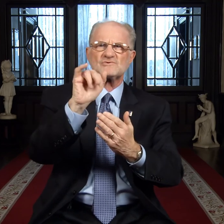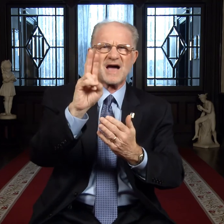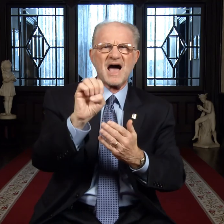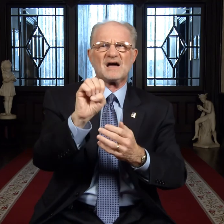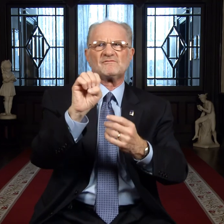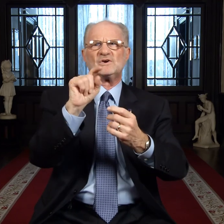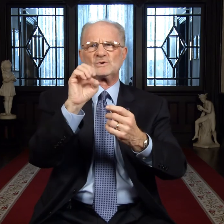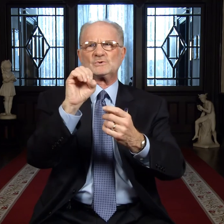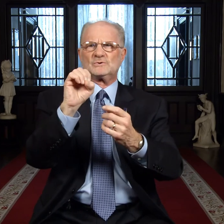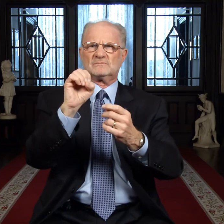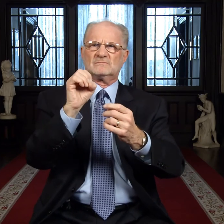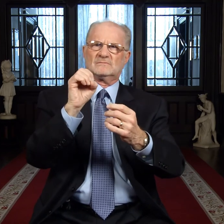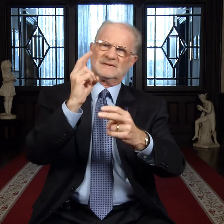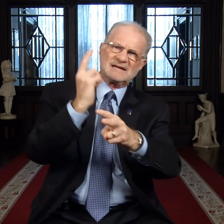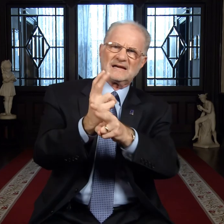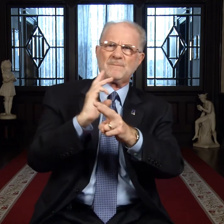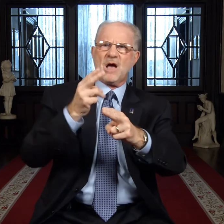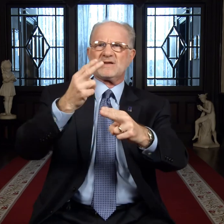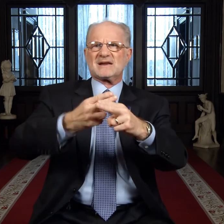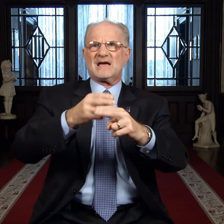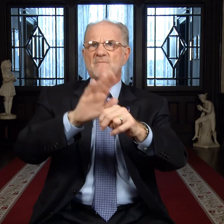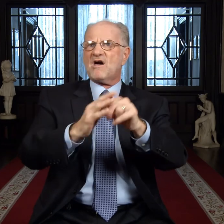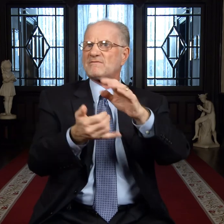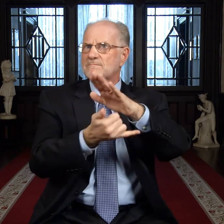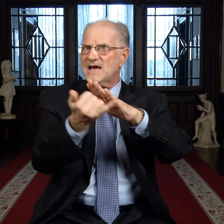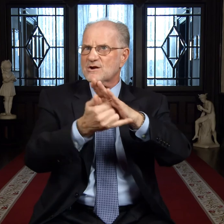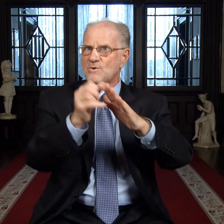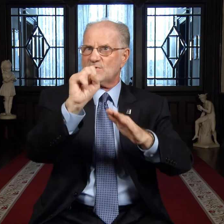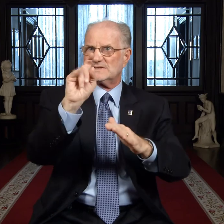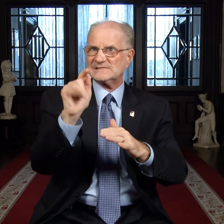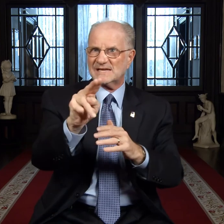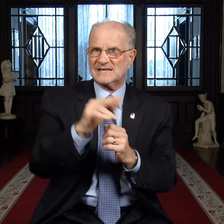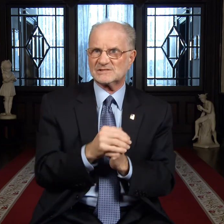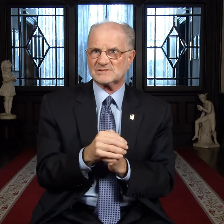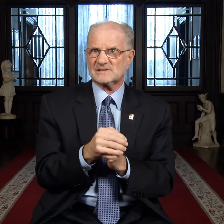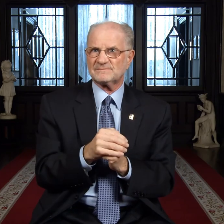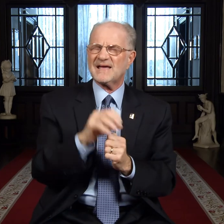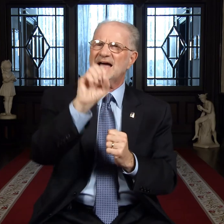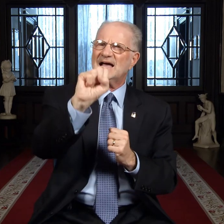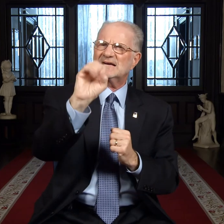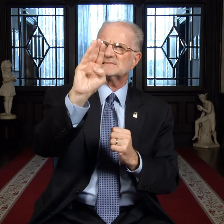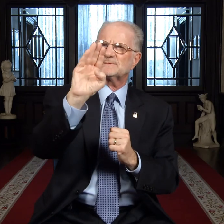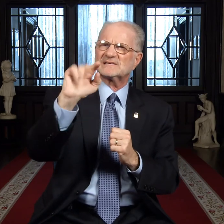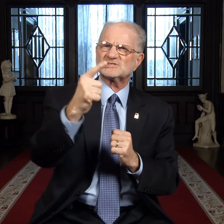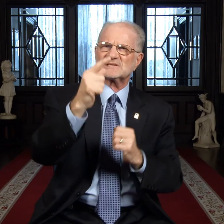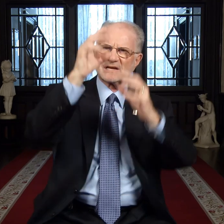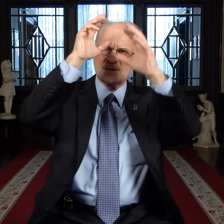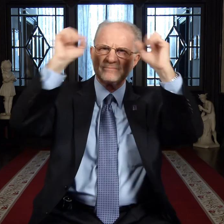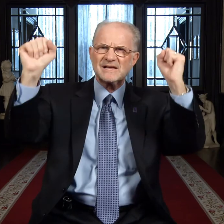to keep our name on the Metro station.